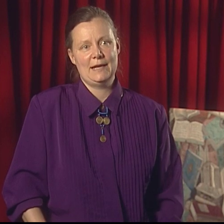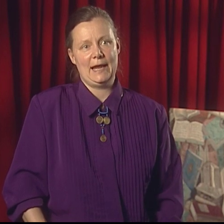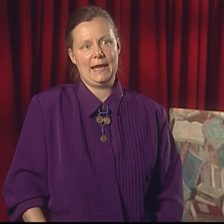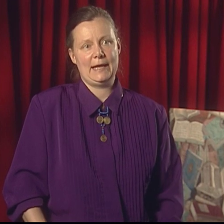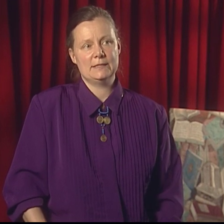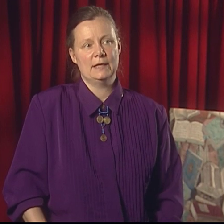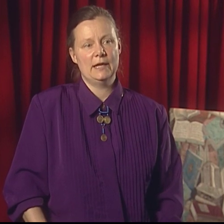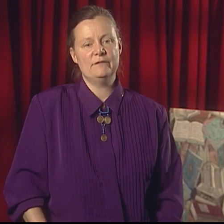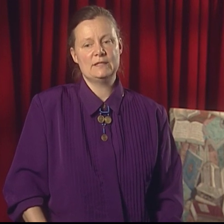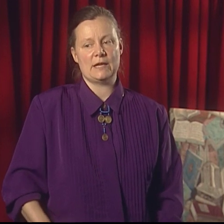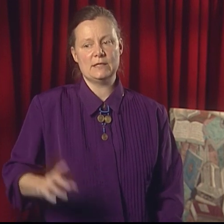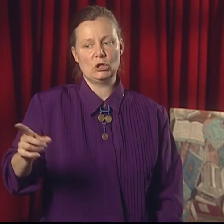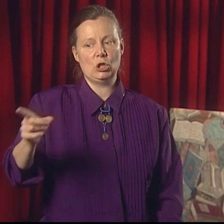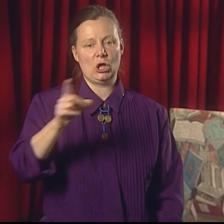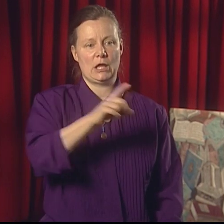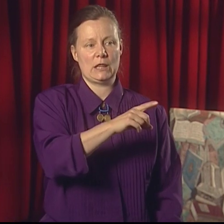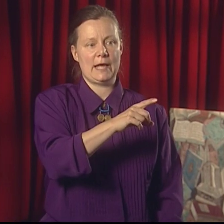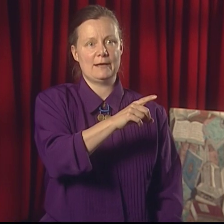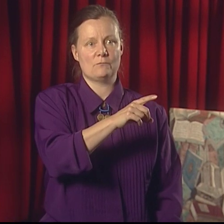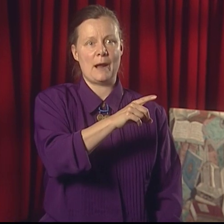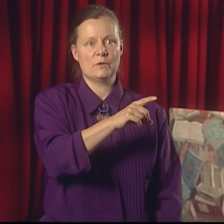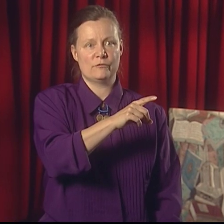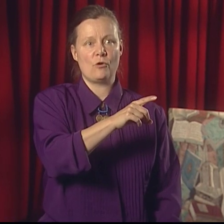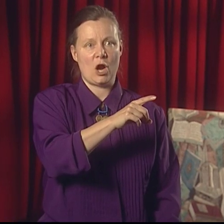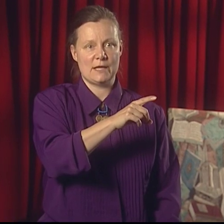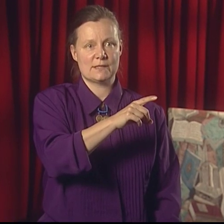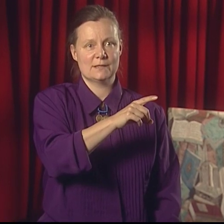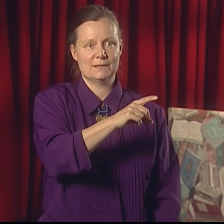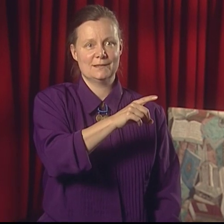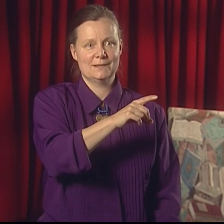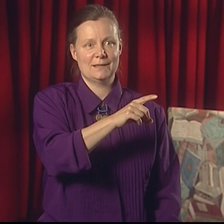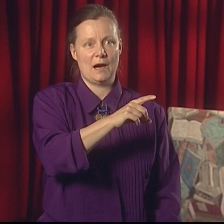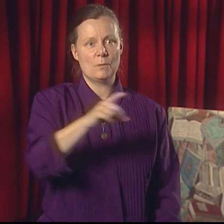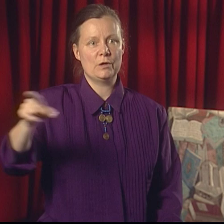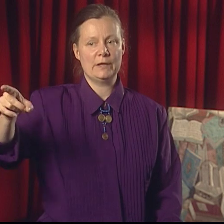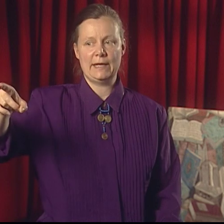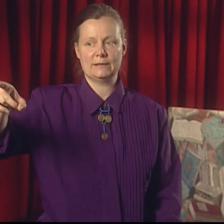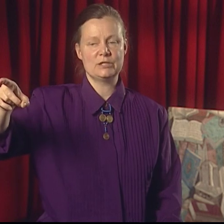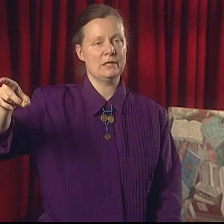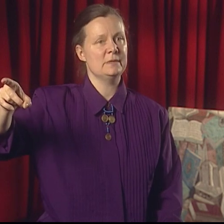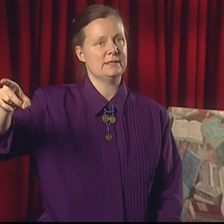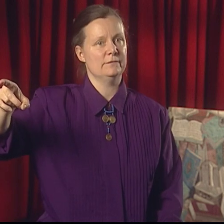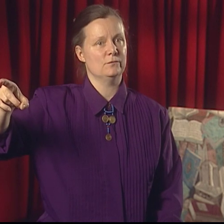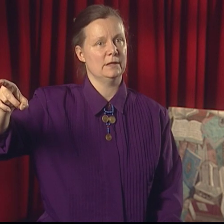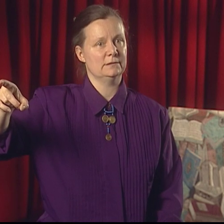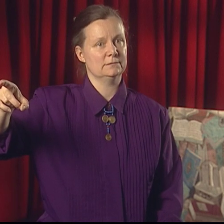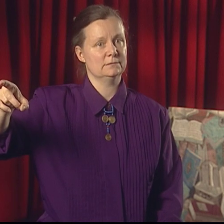And, if it doesn't look like Robert Frost, are we gonna get legitimacy for it?